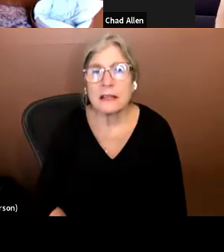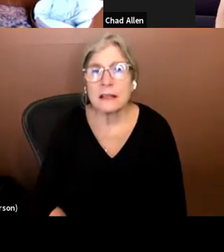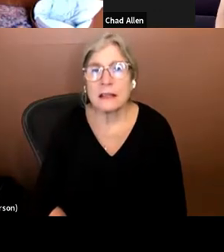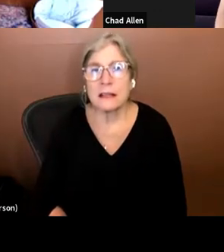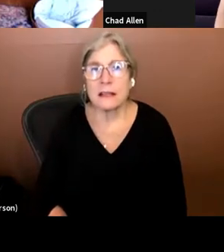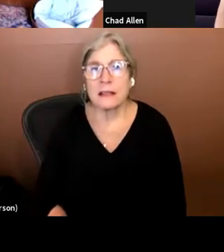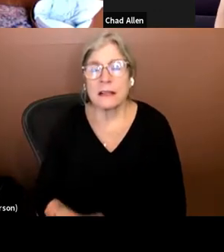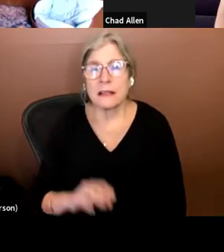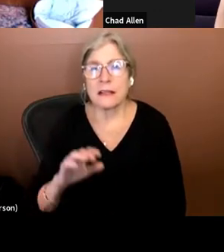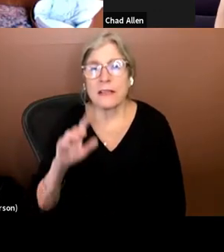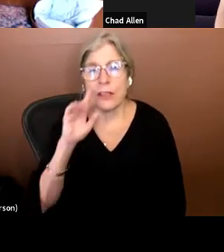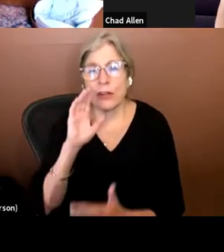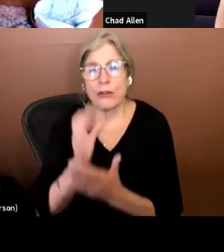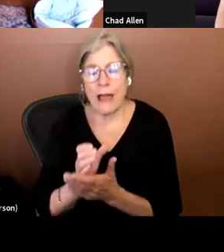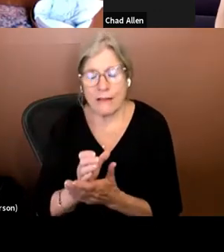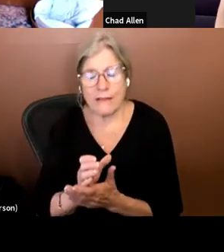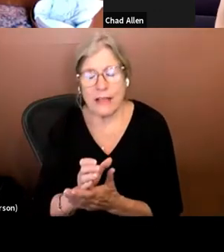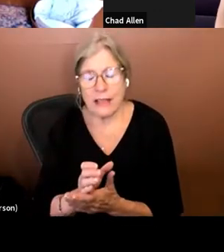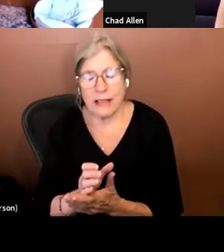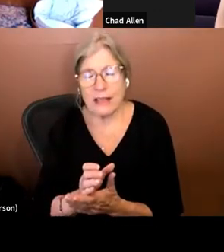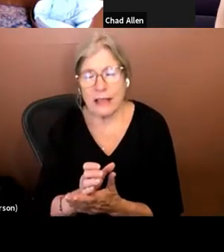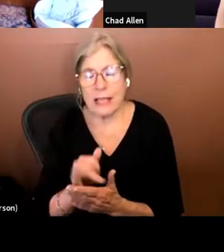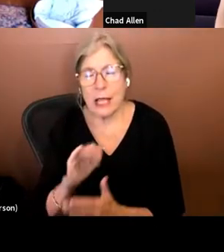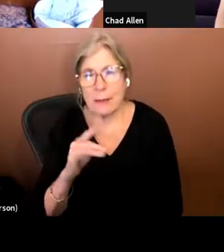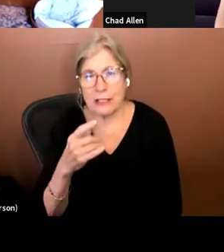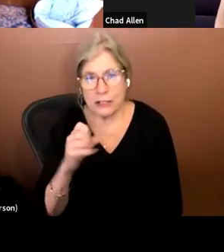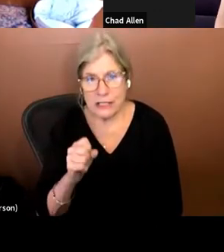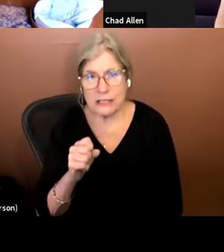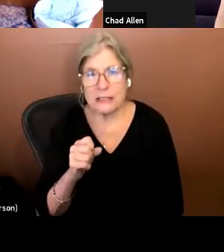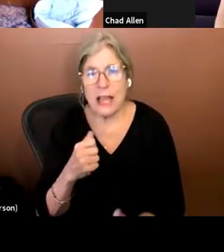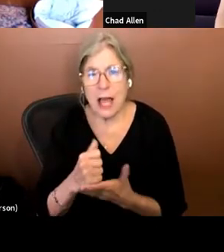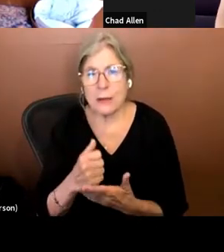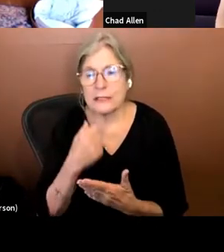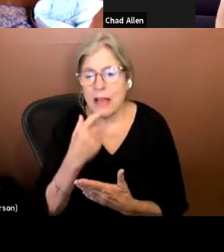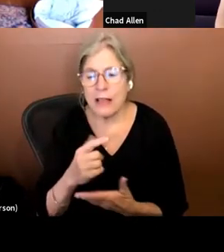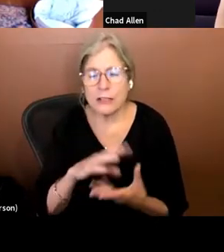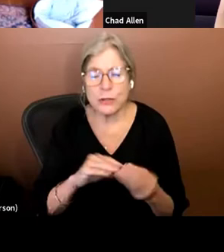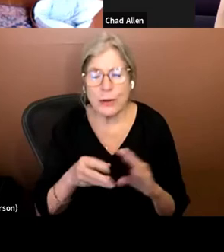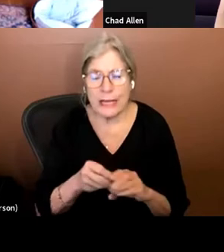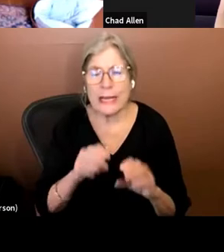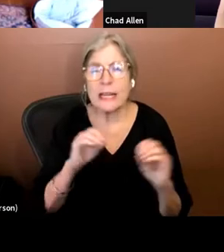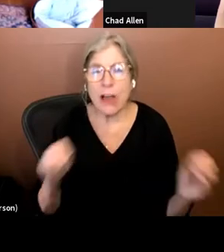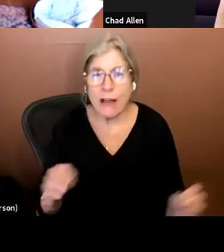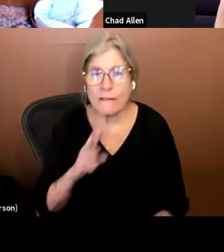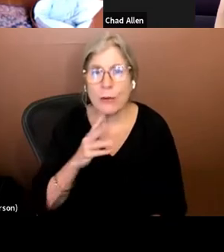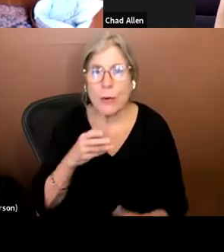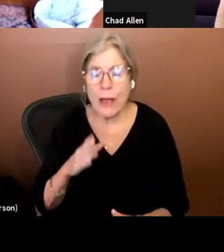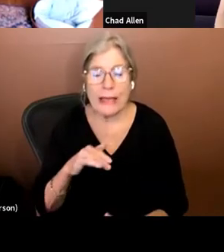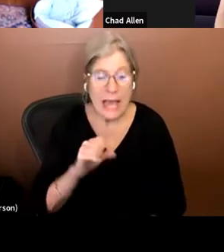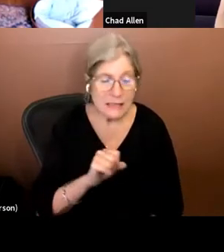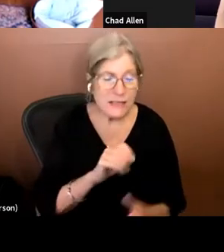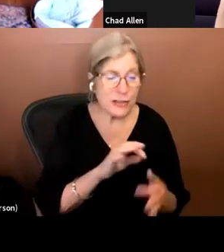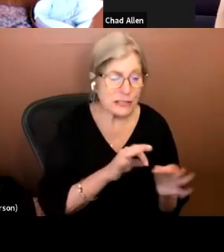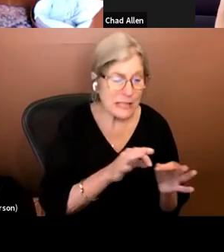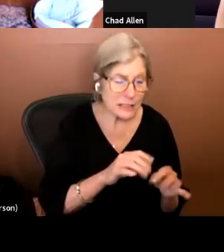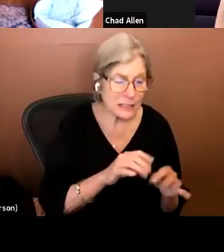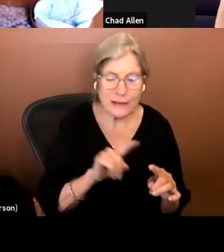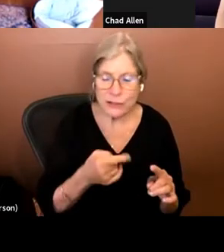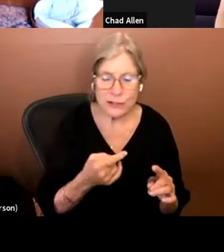images help tell the story in a nonverbal way. Yes, there's text, but if you just read the text, then it's